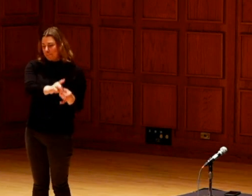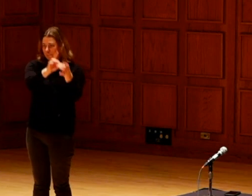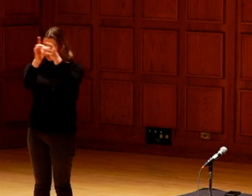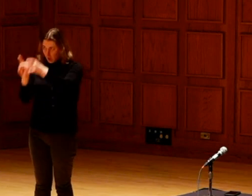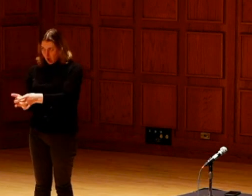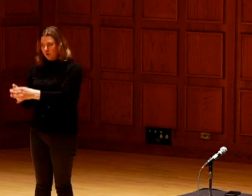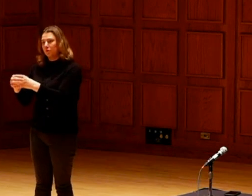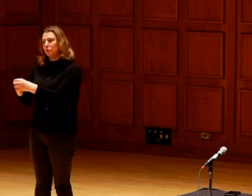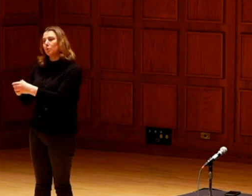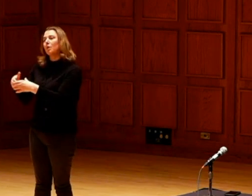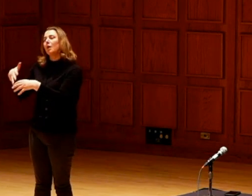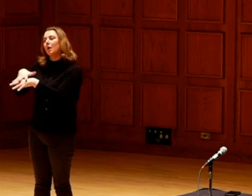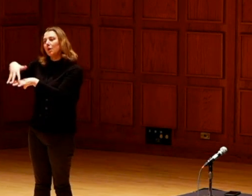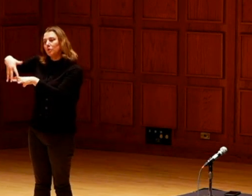Some of you are familiar with the bloody butcher.